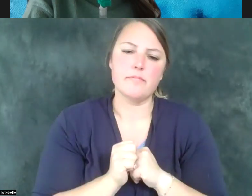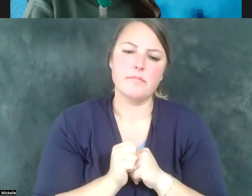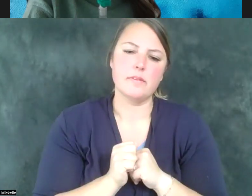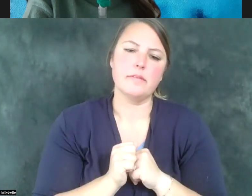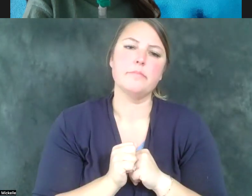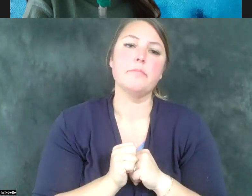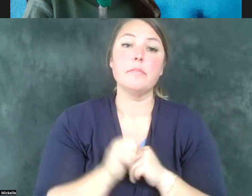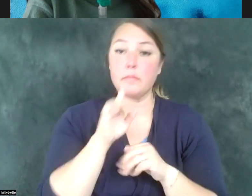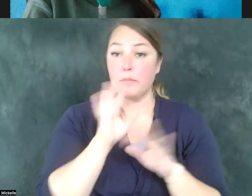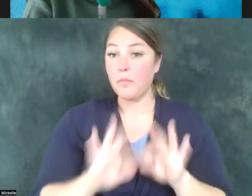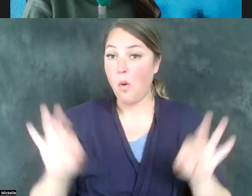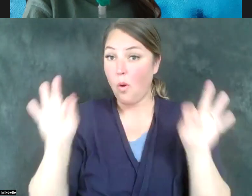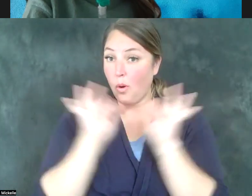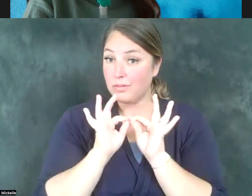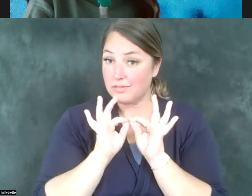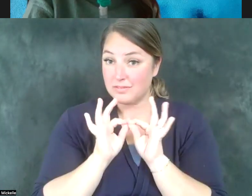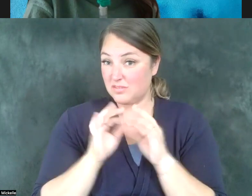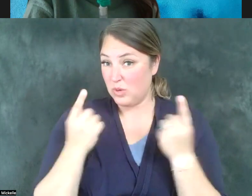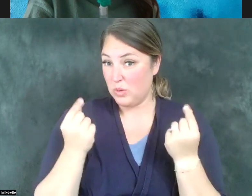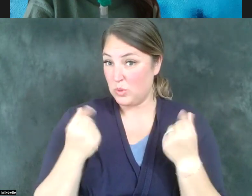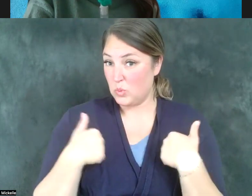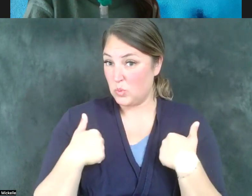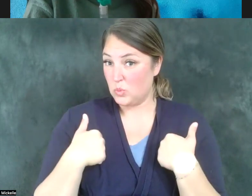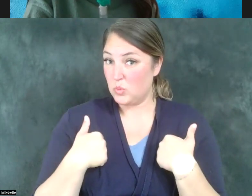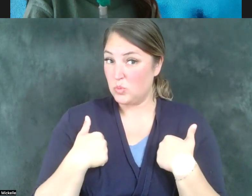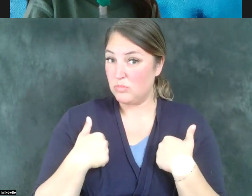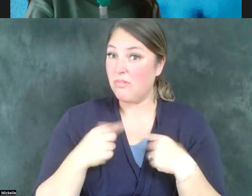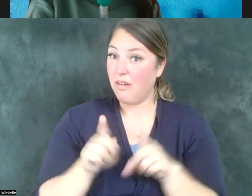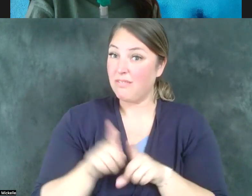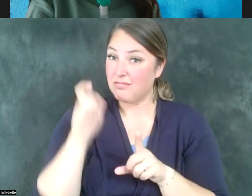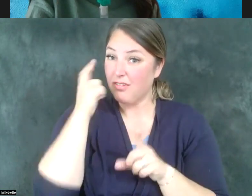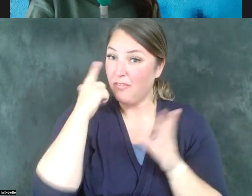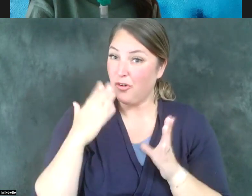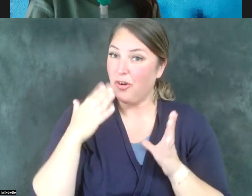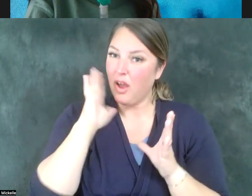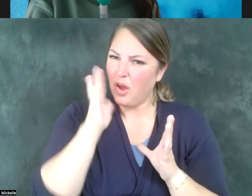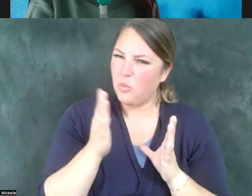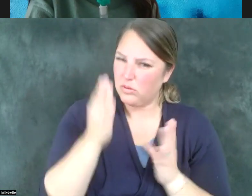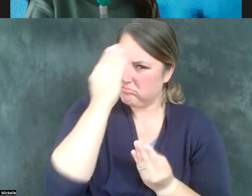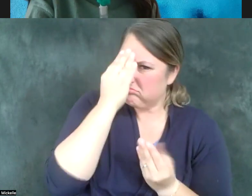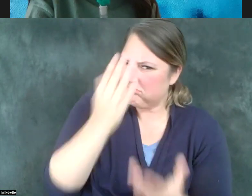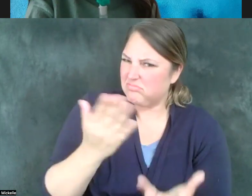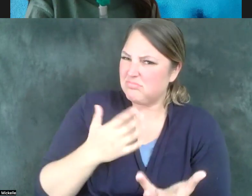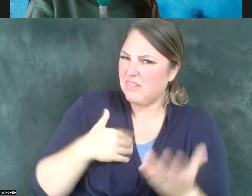critical in terms of what I would do as governor is to express my expectation, express the expectation of the state of